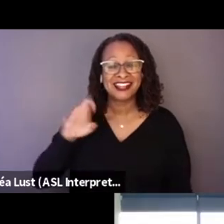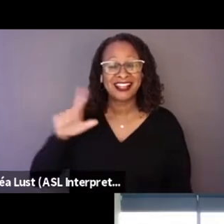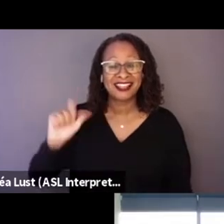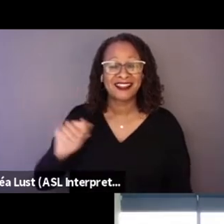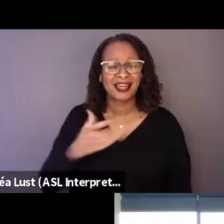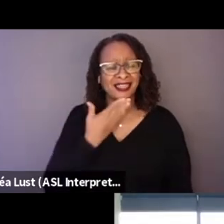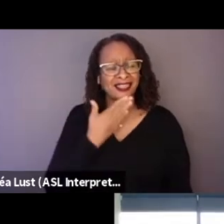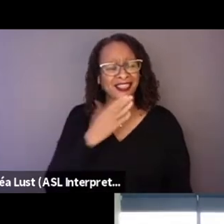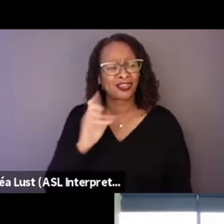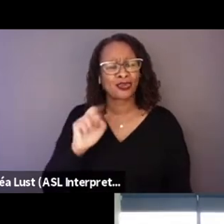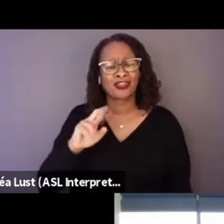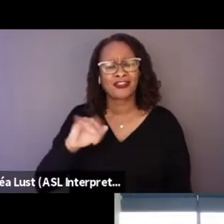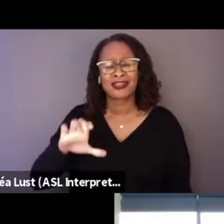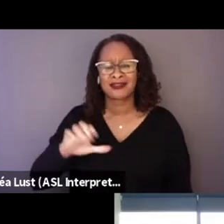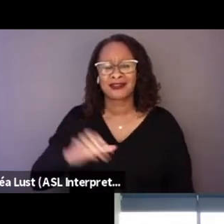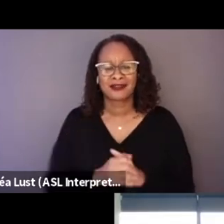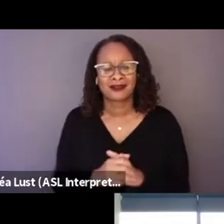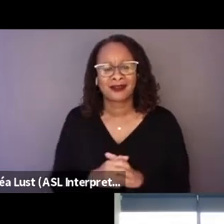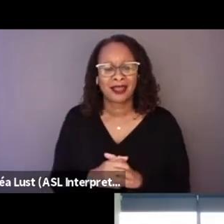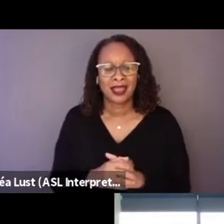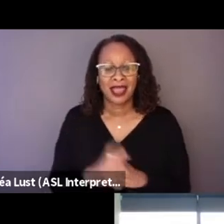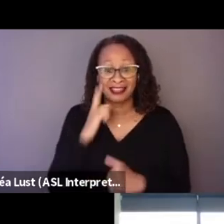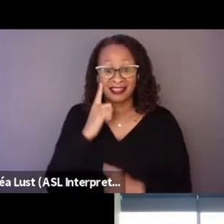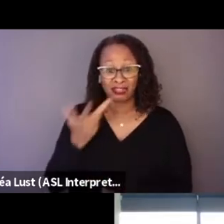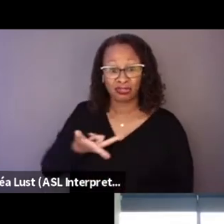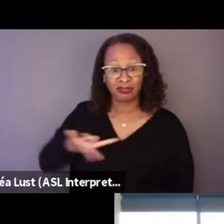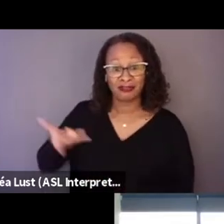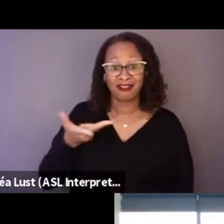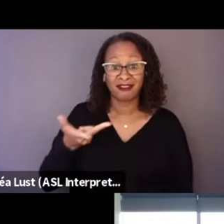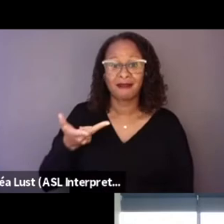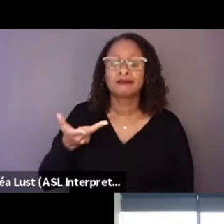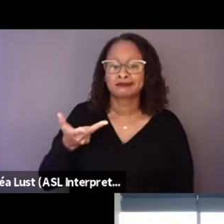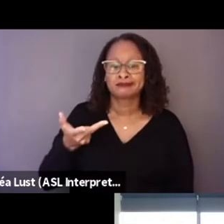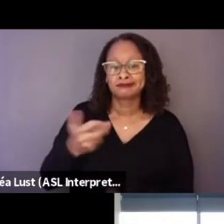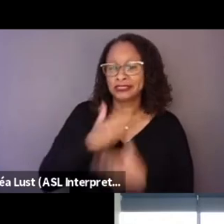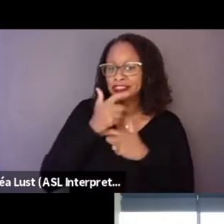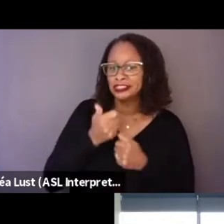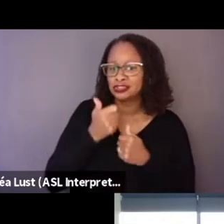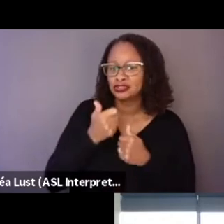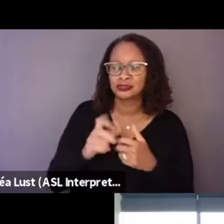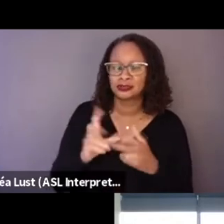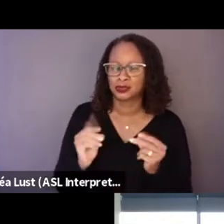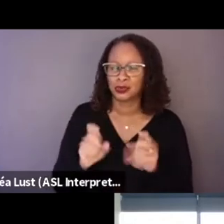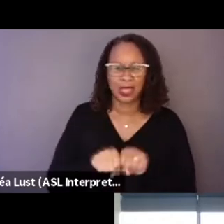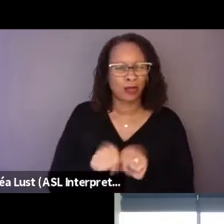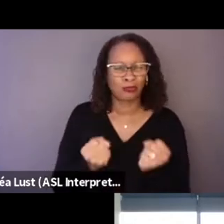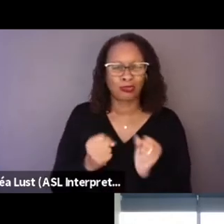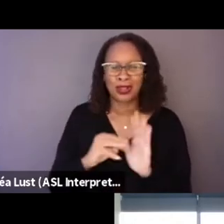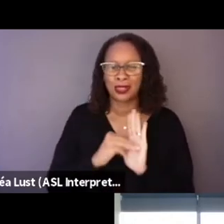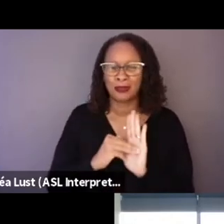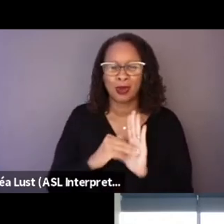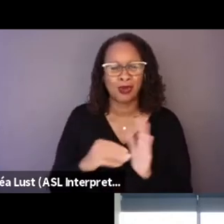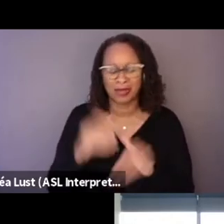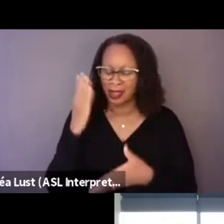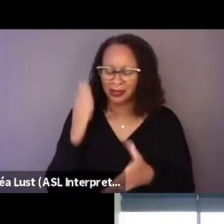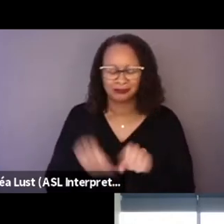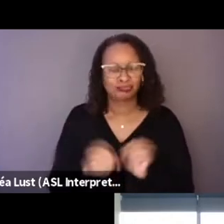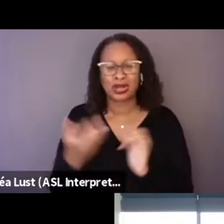I think we were, the three of us were interested in breaking the mold from the beginning. It wasn't a start point where we wanted